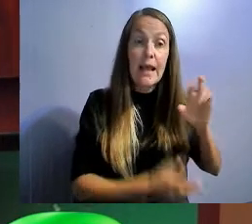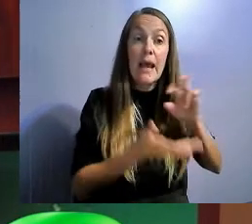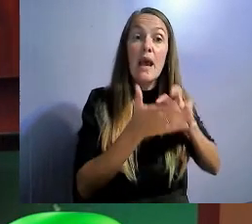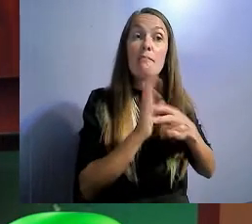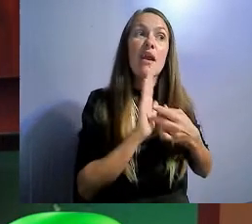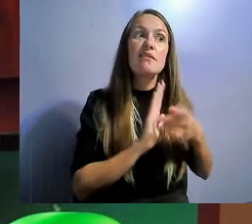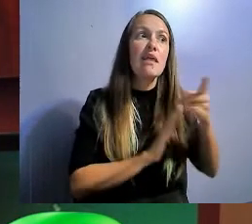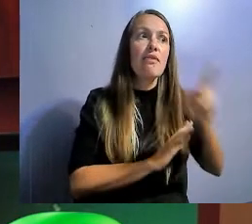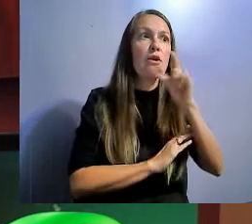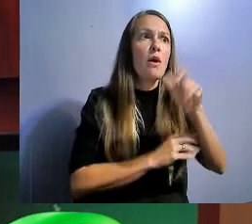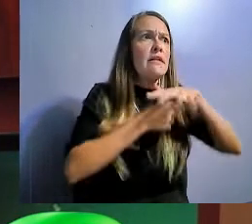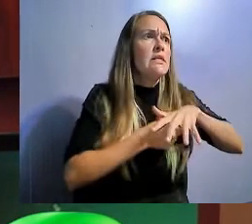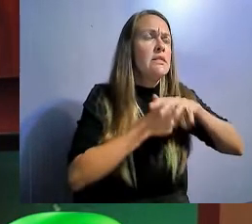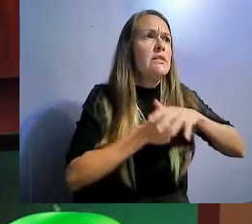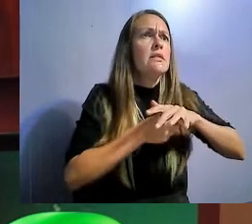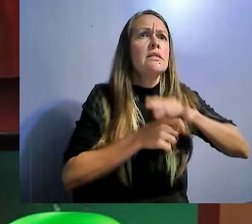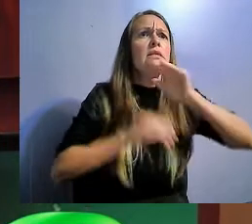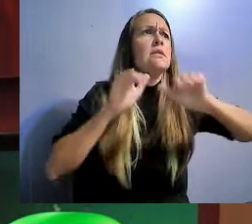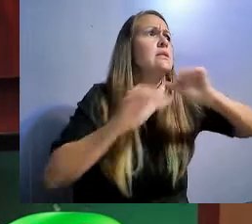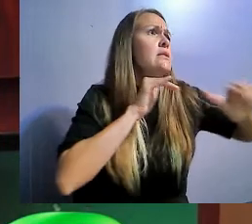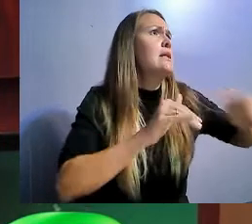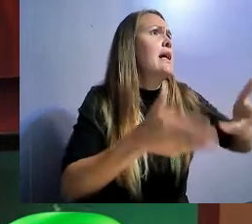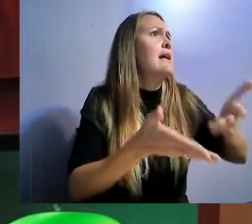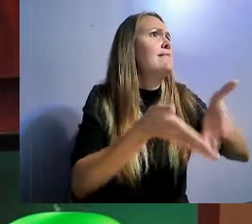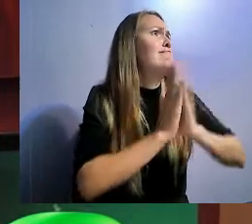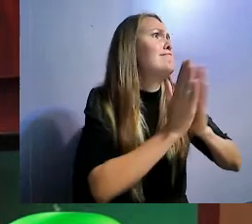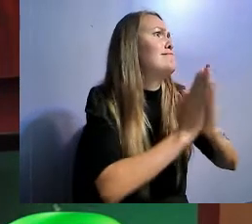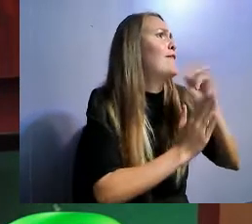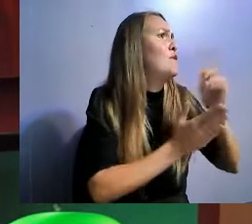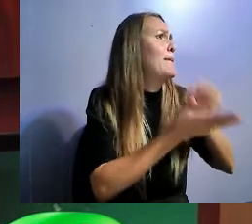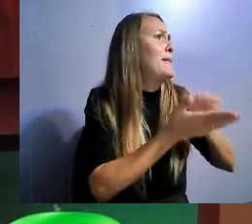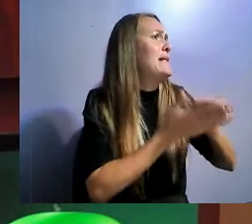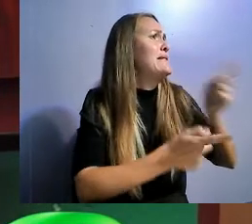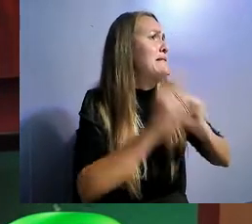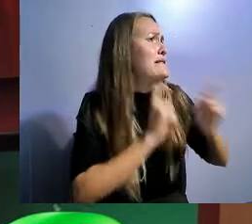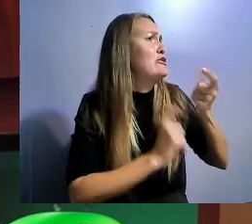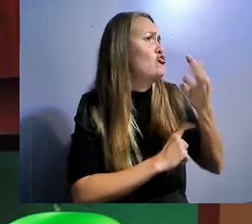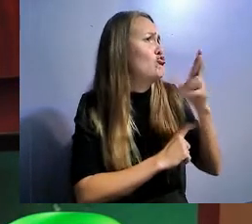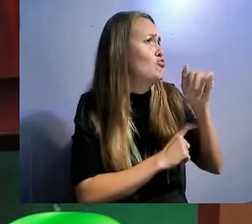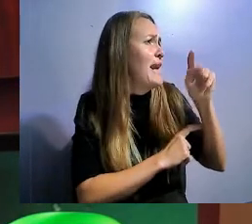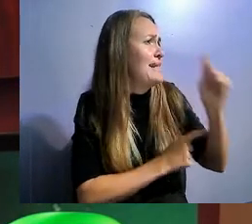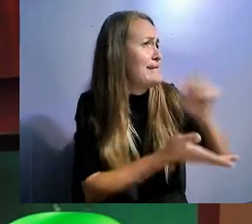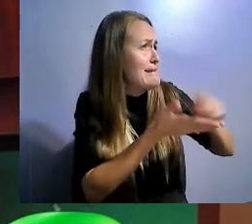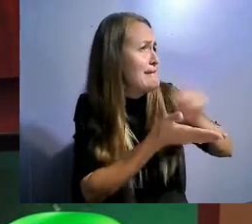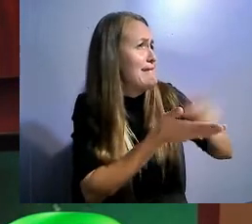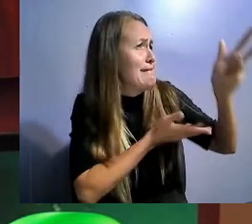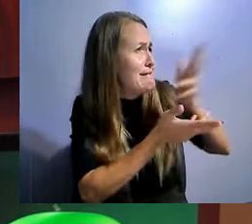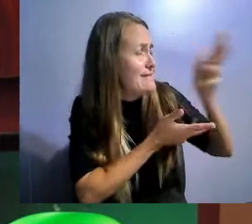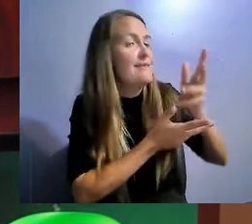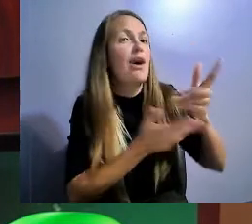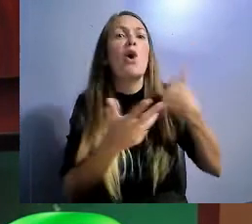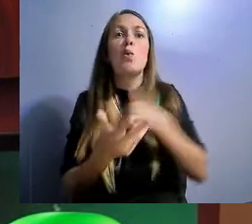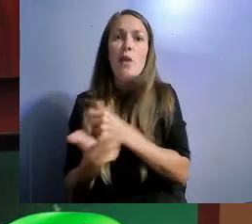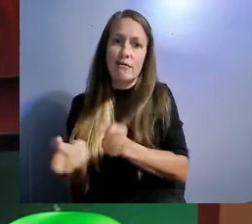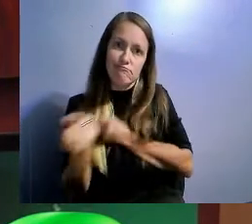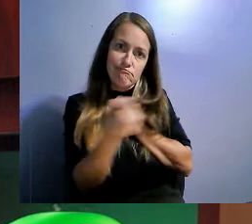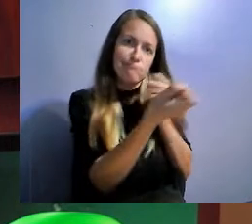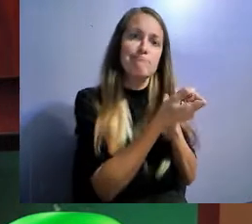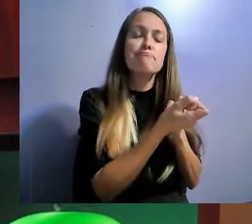We offer legal services that include special needs trust, guardianships, conservatorships, any assistance to help people